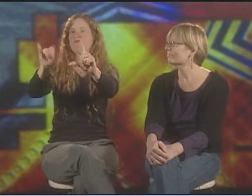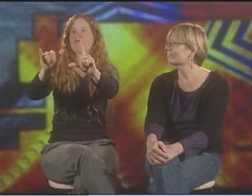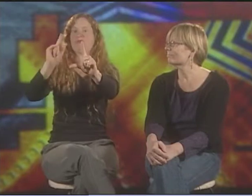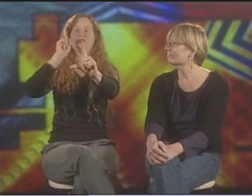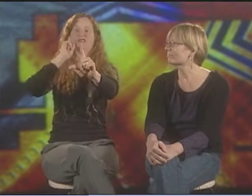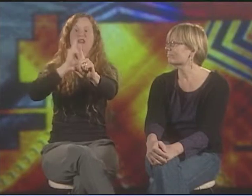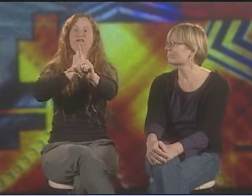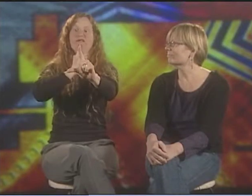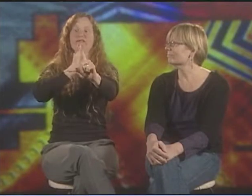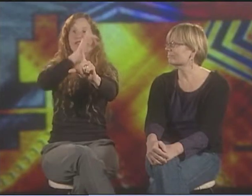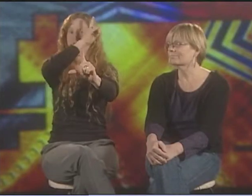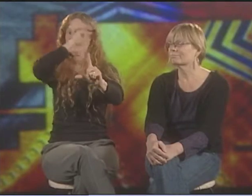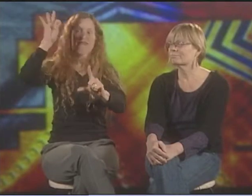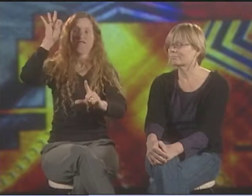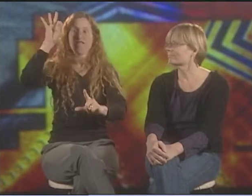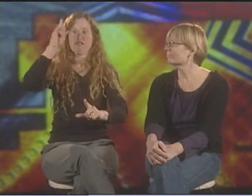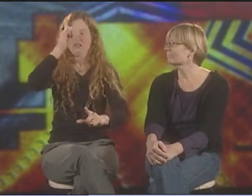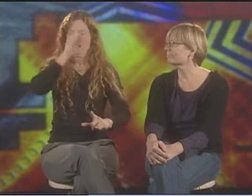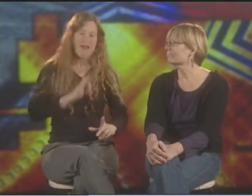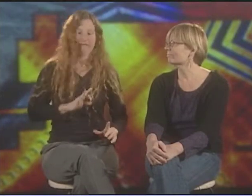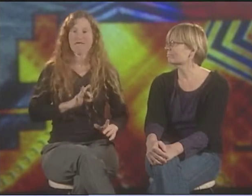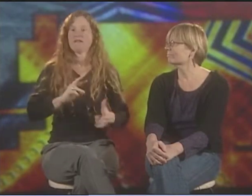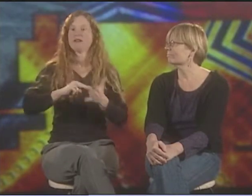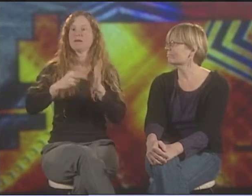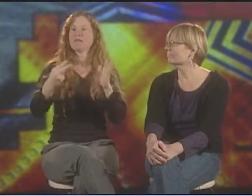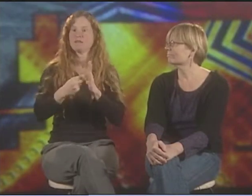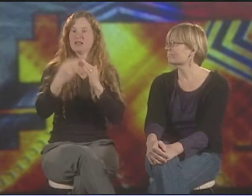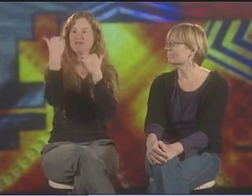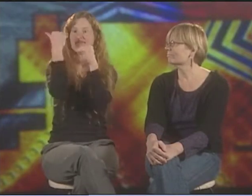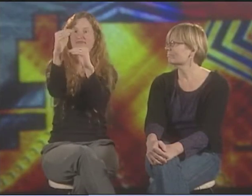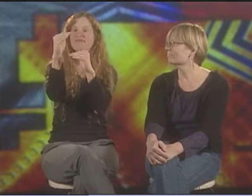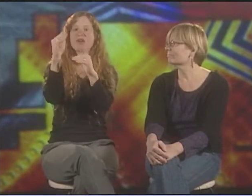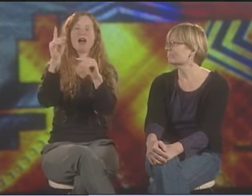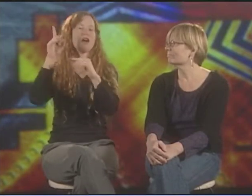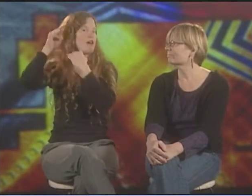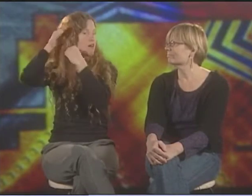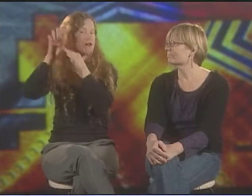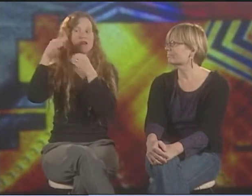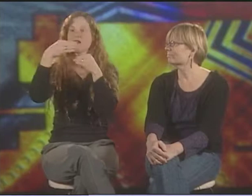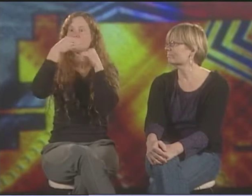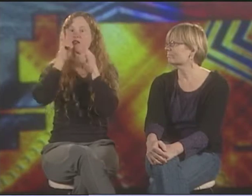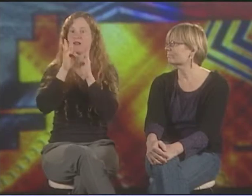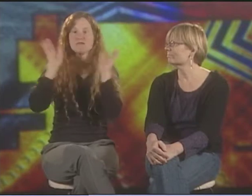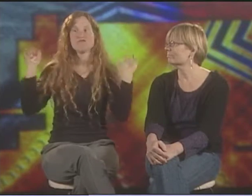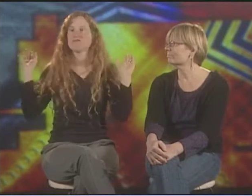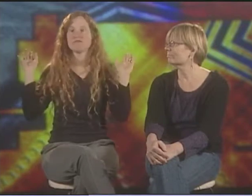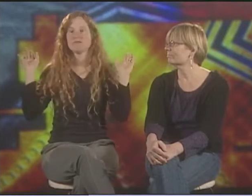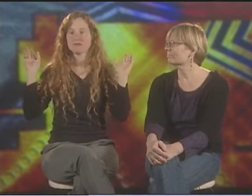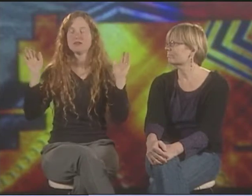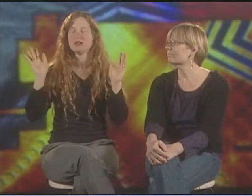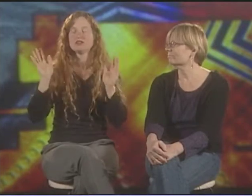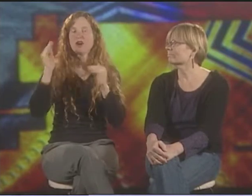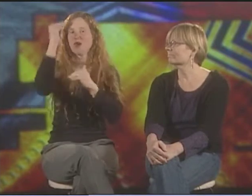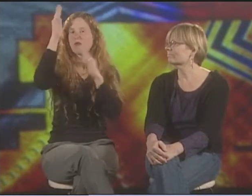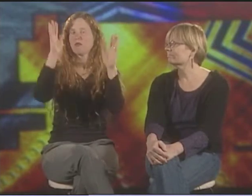TO SHOW THAT DEAF PEOPLE ARE FRAMED A CERTAIN WAY. IT MEANS WE'RE BIFURCATED AND PEOPLE ONLY LOOK AT OUR MOUTHS OR OUR EARS